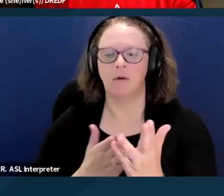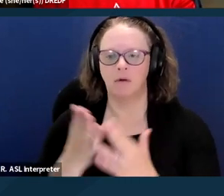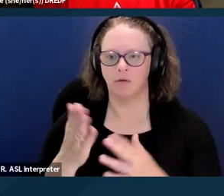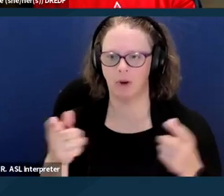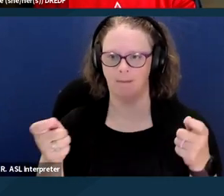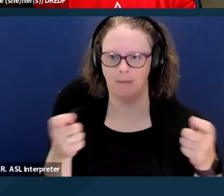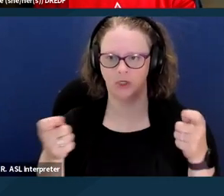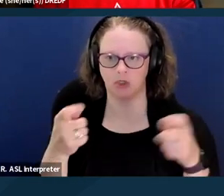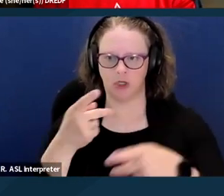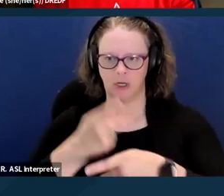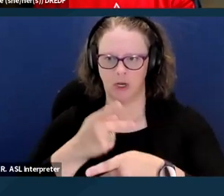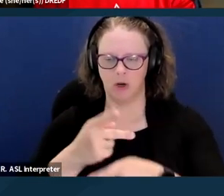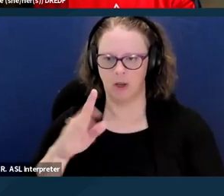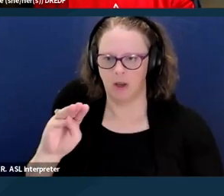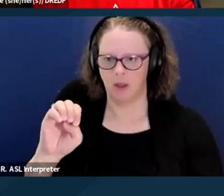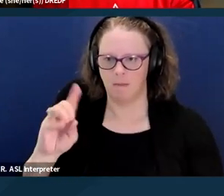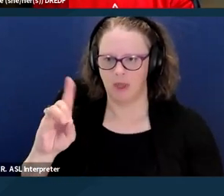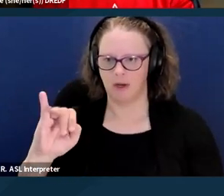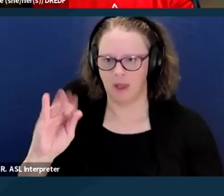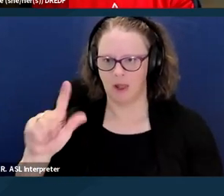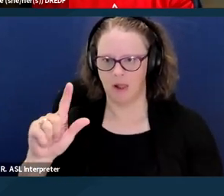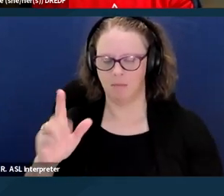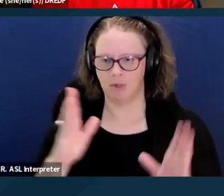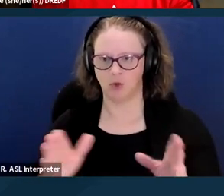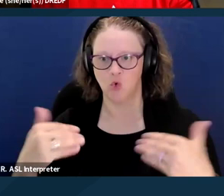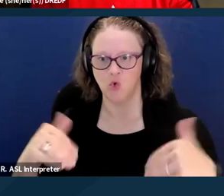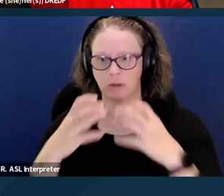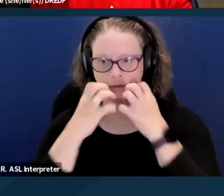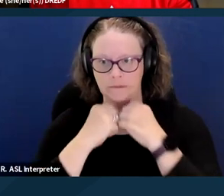Medi-Cal plans play a really key role in CalAIM.